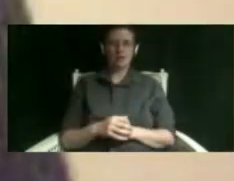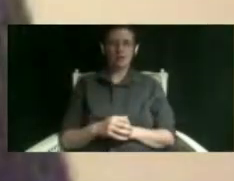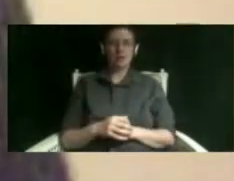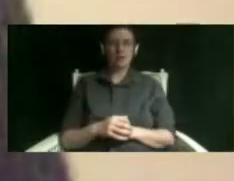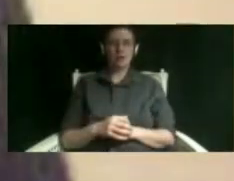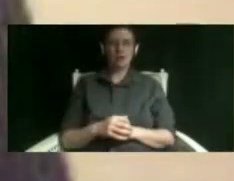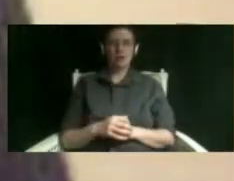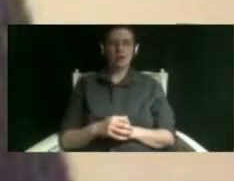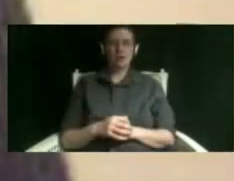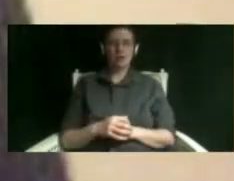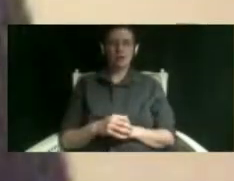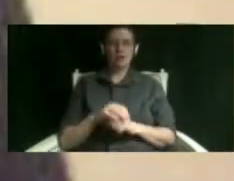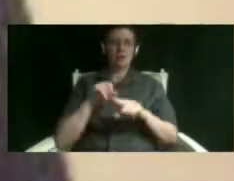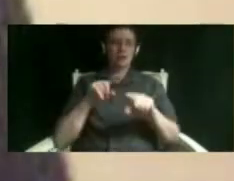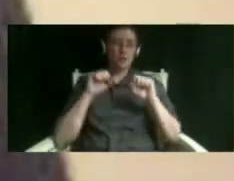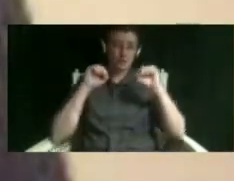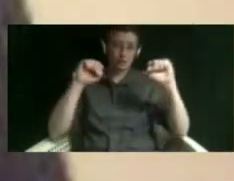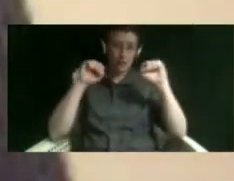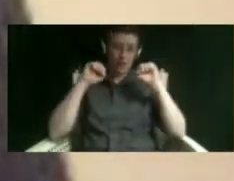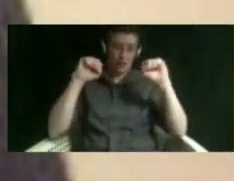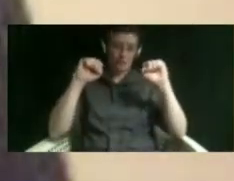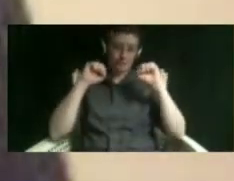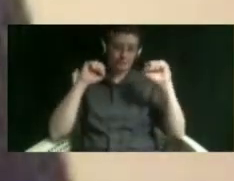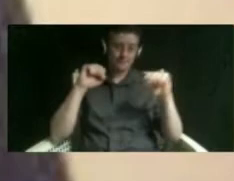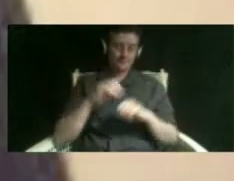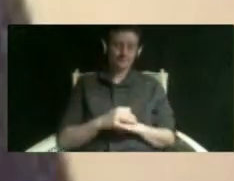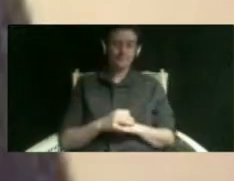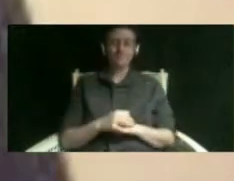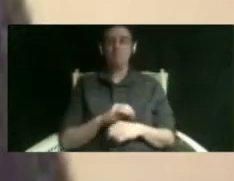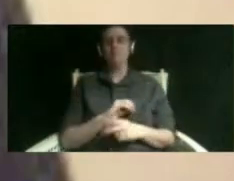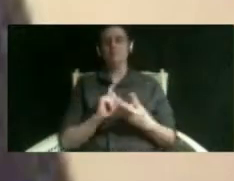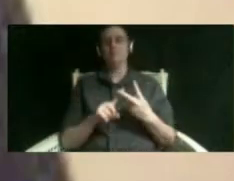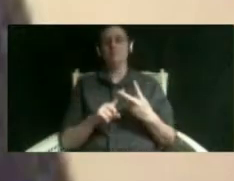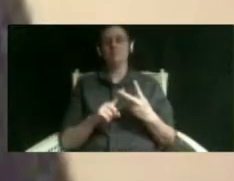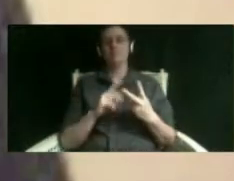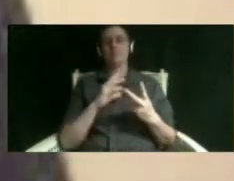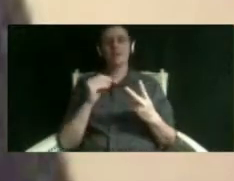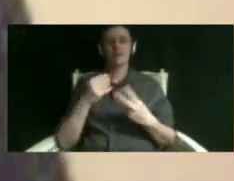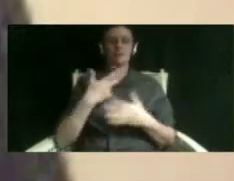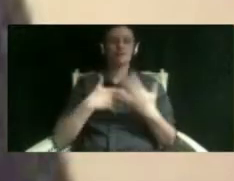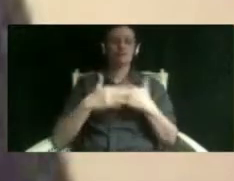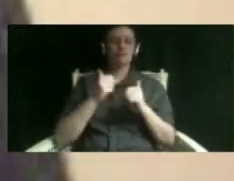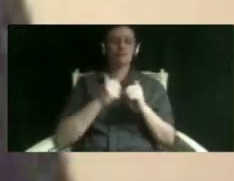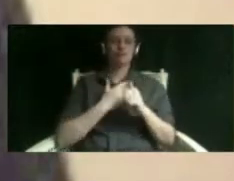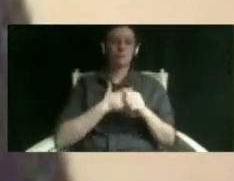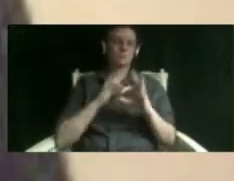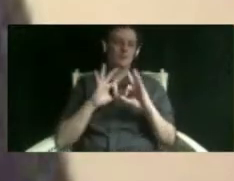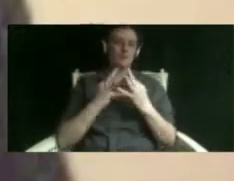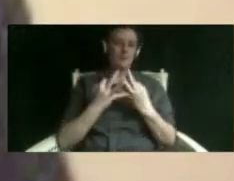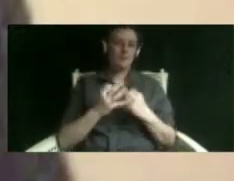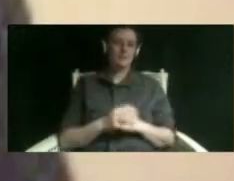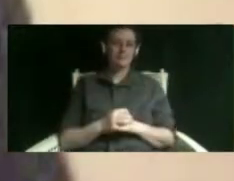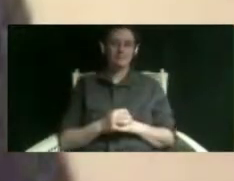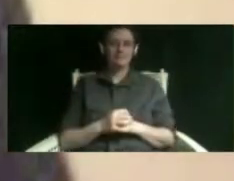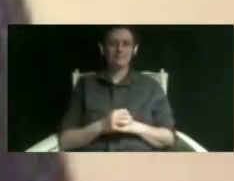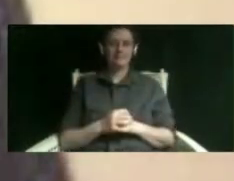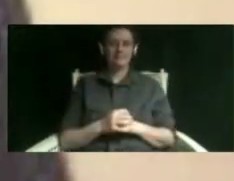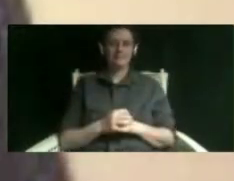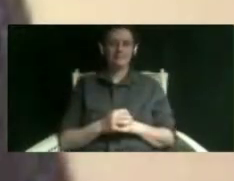going to the gym to work out and spending time with my family those are my answers